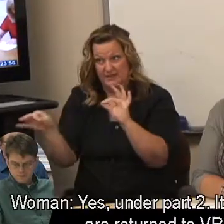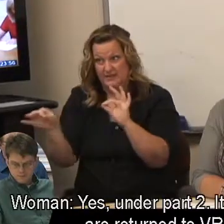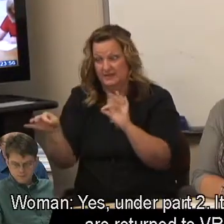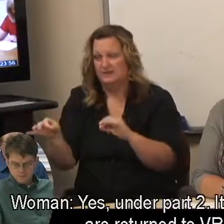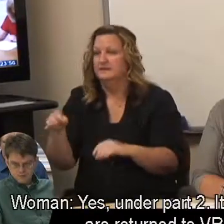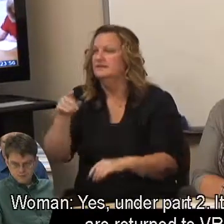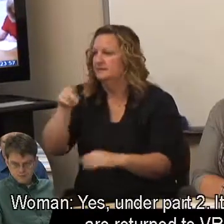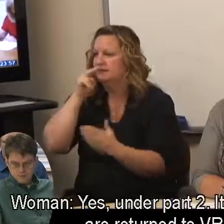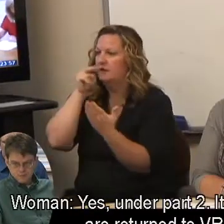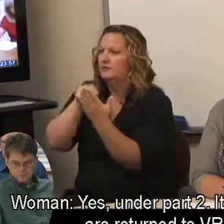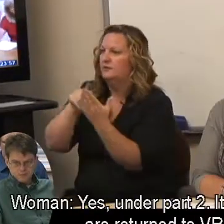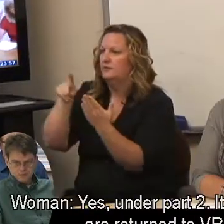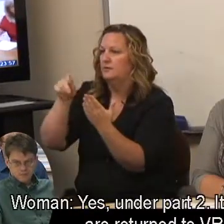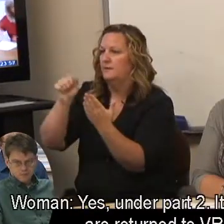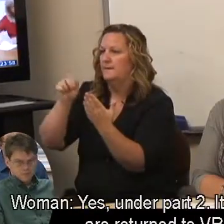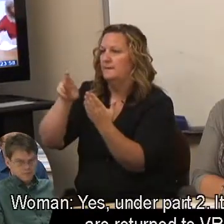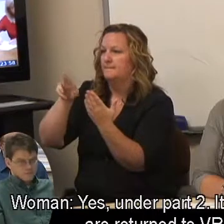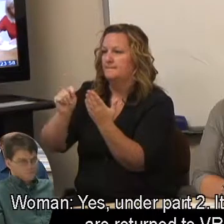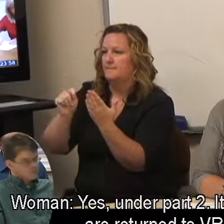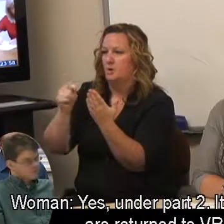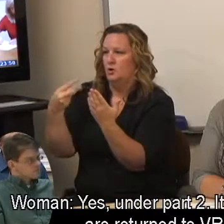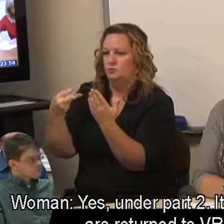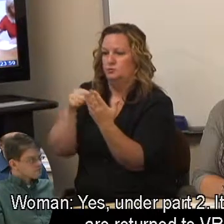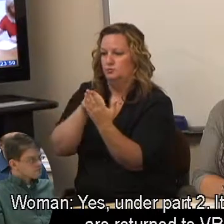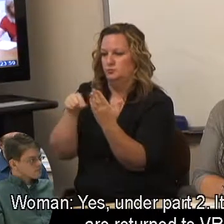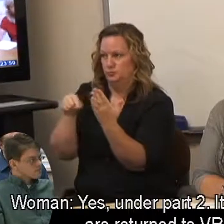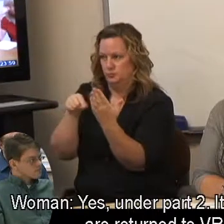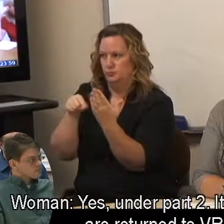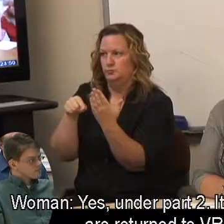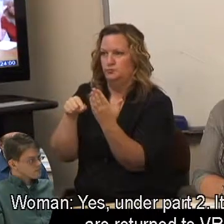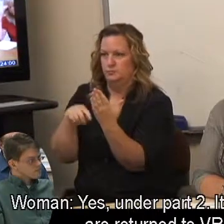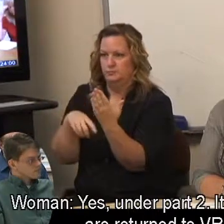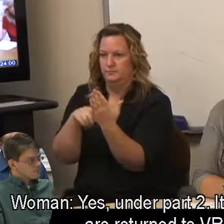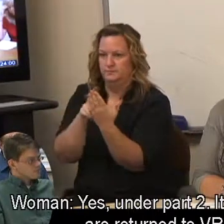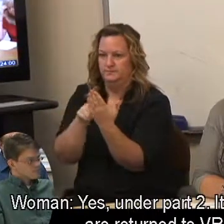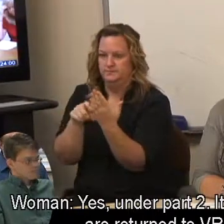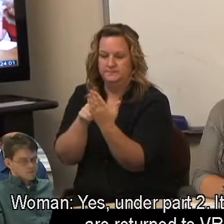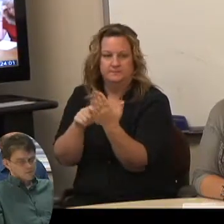Yes, under part 2. It says results are returned to VRS.